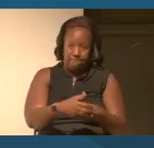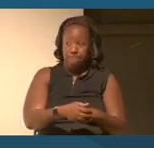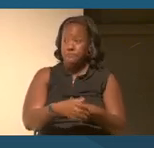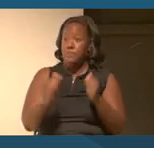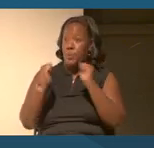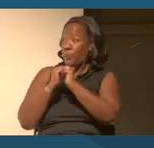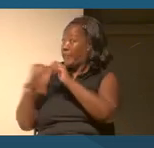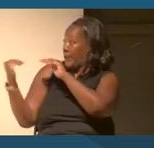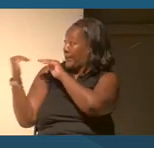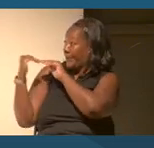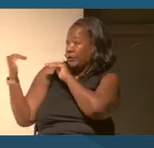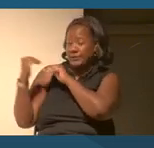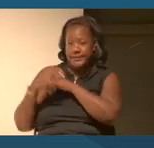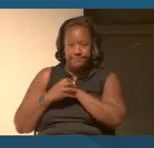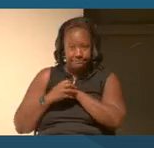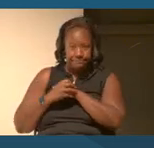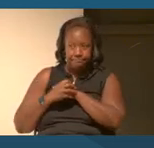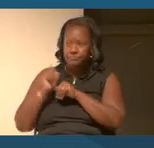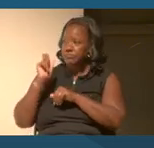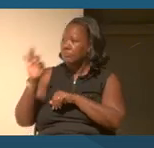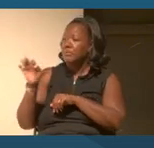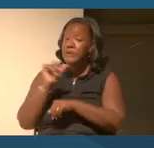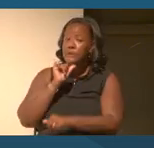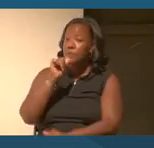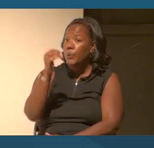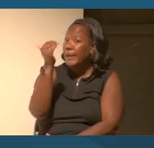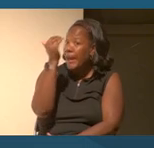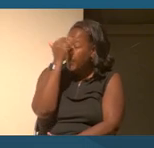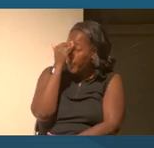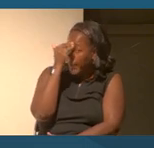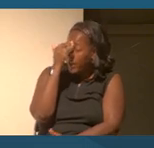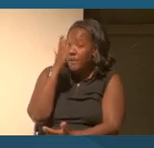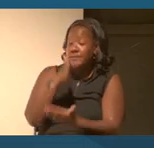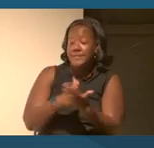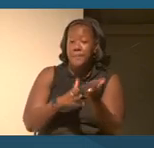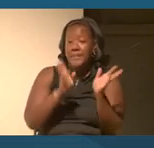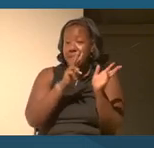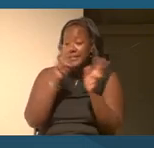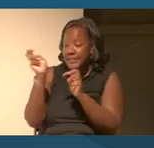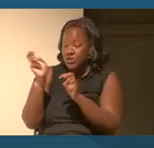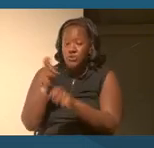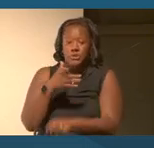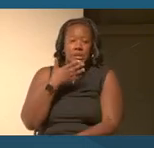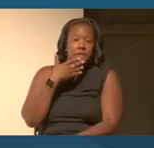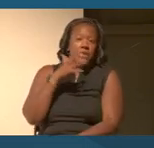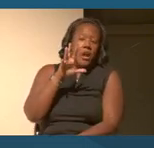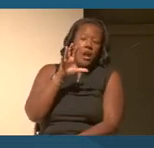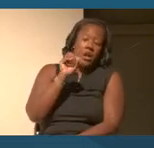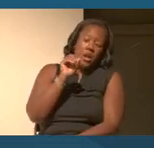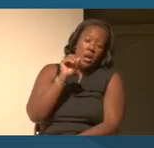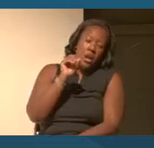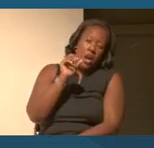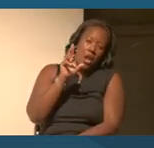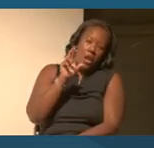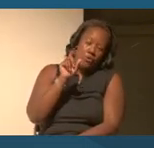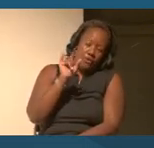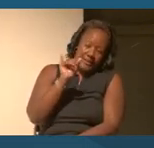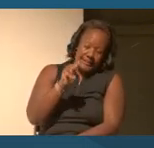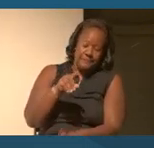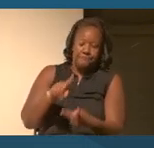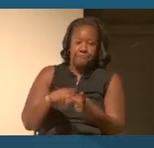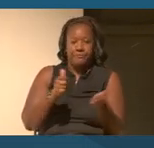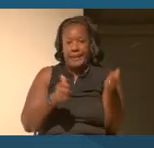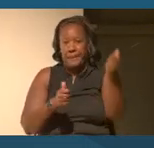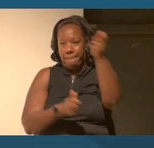And if we are not aware of some of these issues of colorism, of empire, of identity, and for